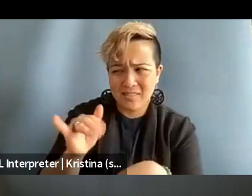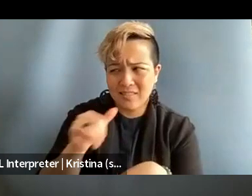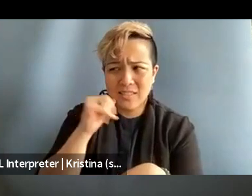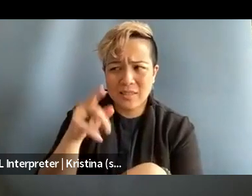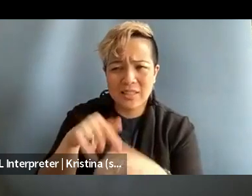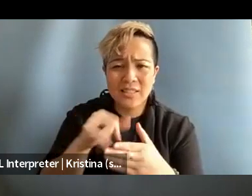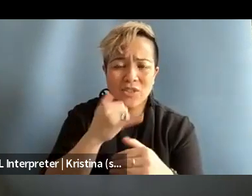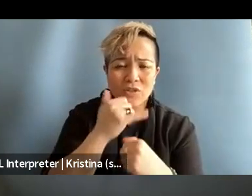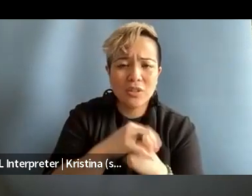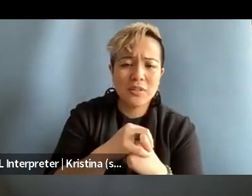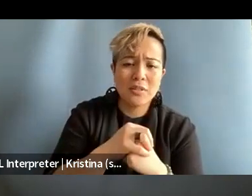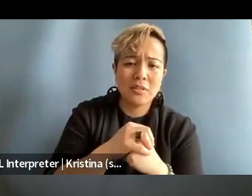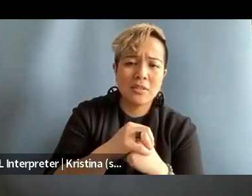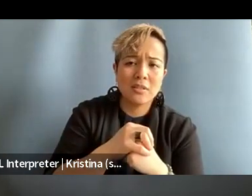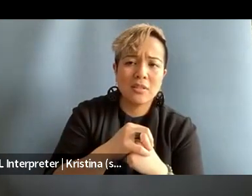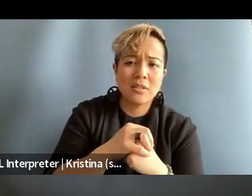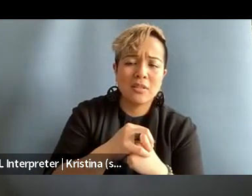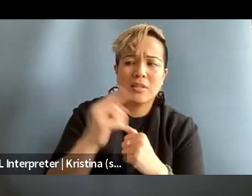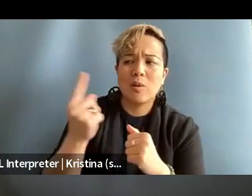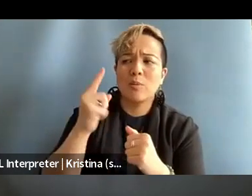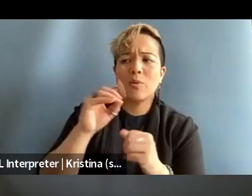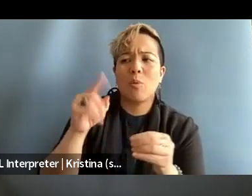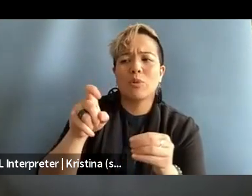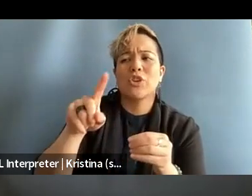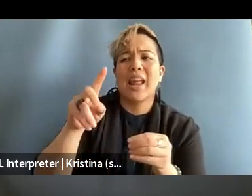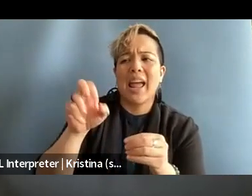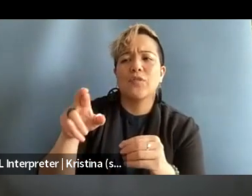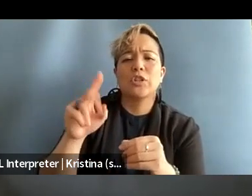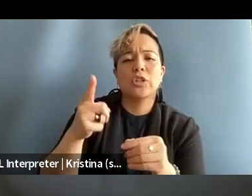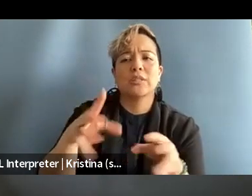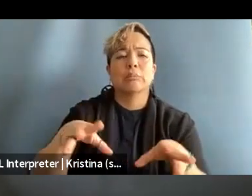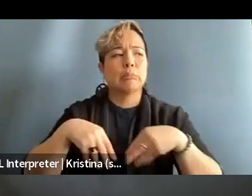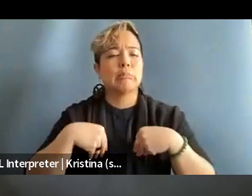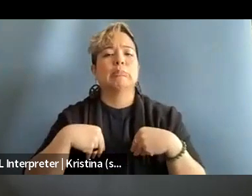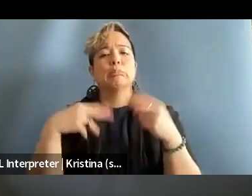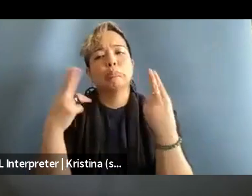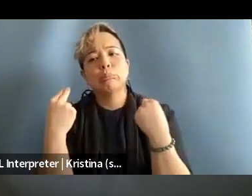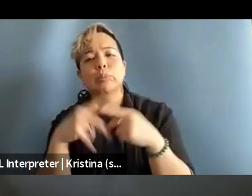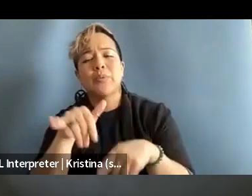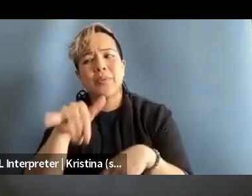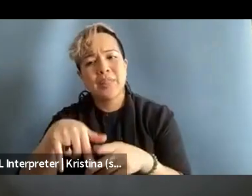It's always this. No one should ever accept that. This is why institutions,